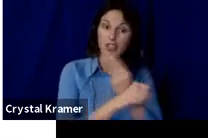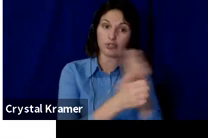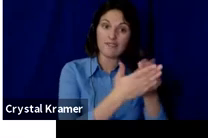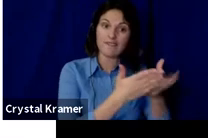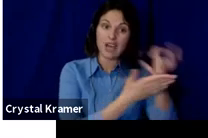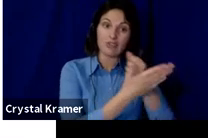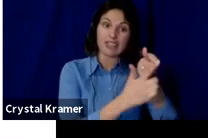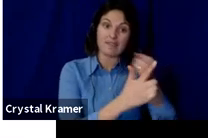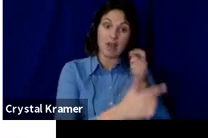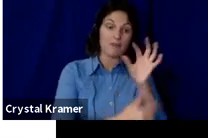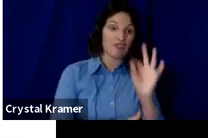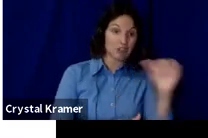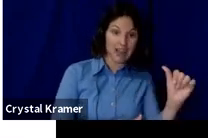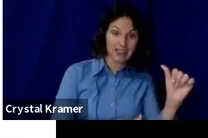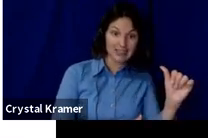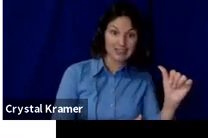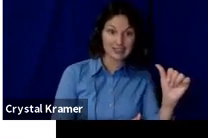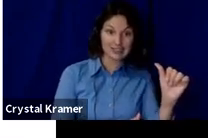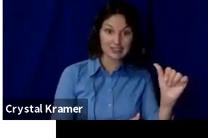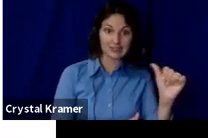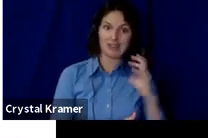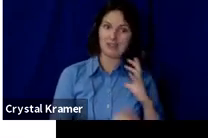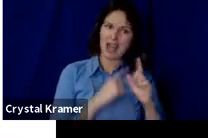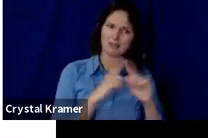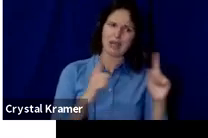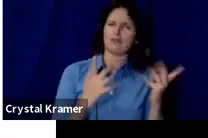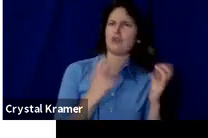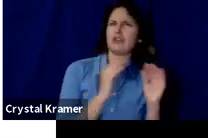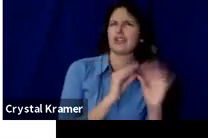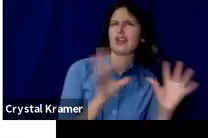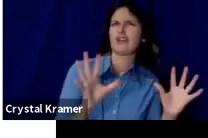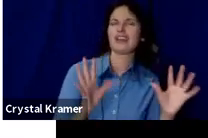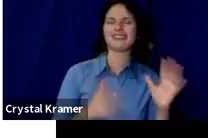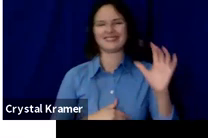If you would like to offer the tax deduction to your donors, Fractured Atlas has to process